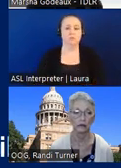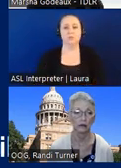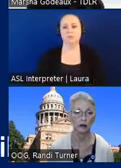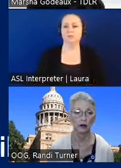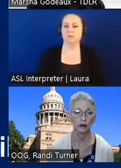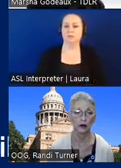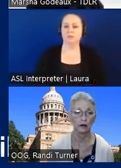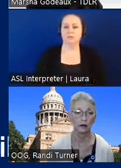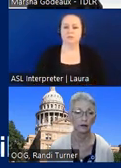all right